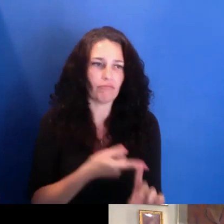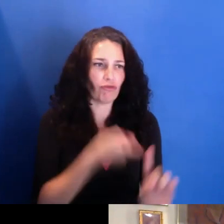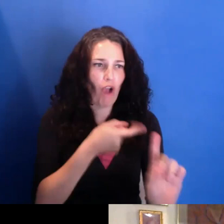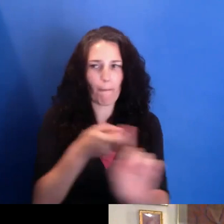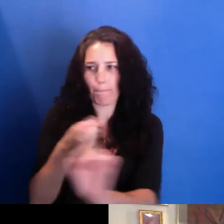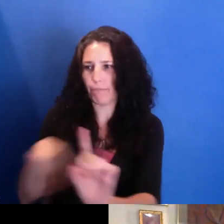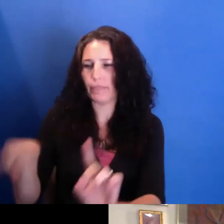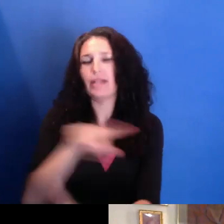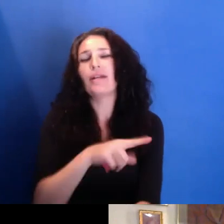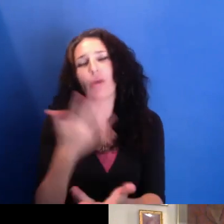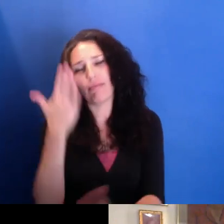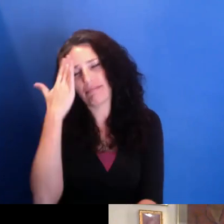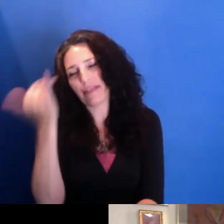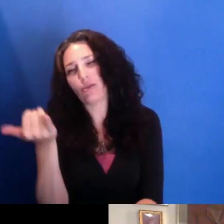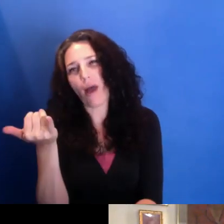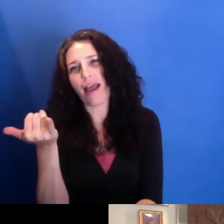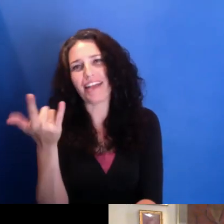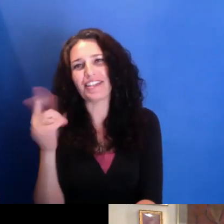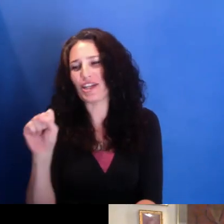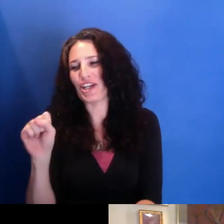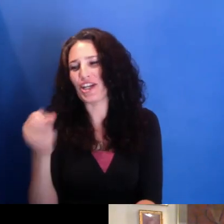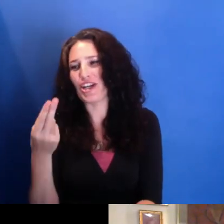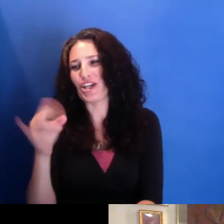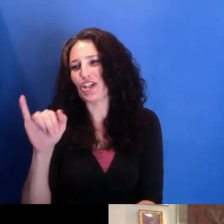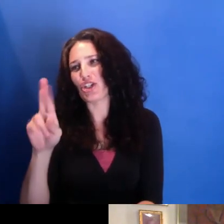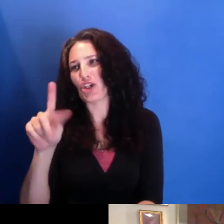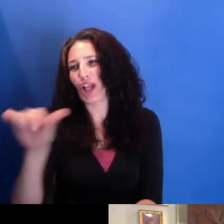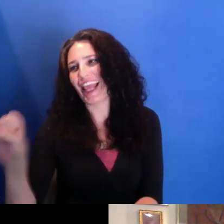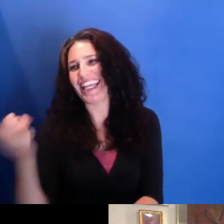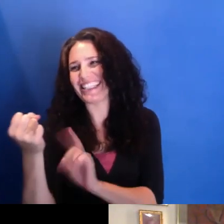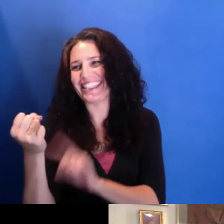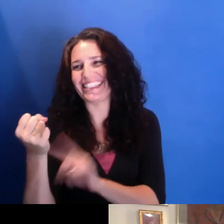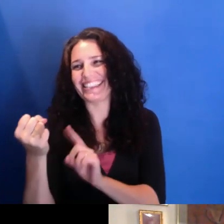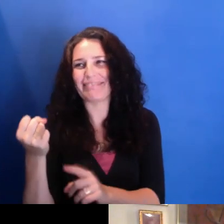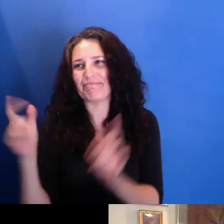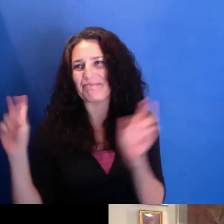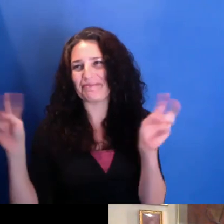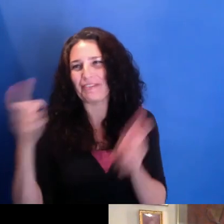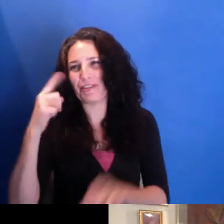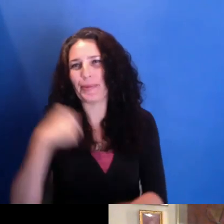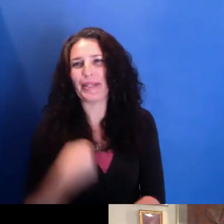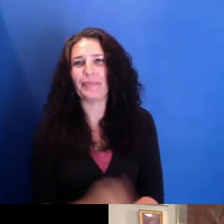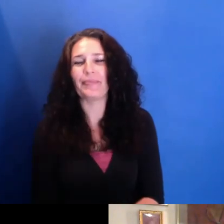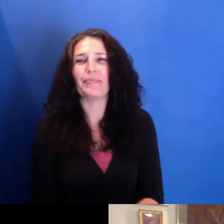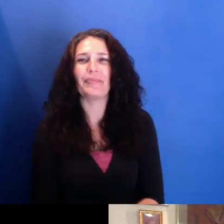So that's the Shirleys for me. And I think my name-- you know, it's interesting.